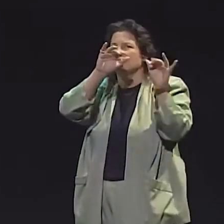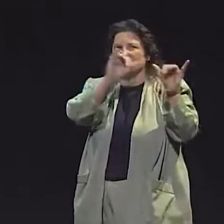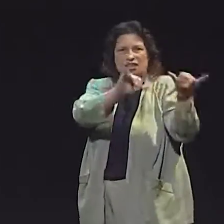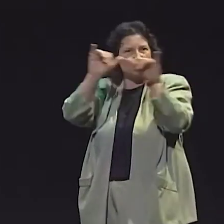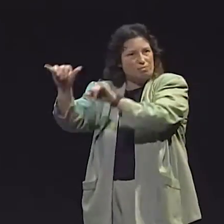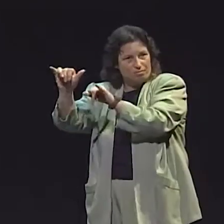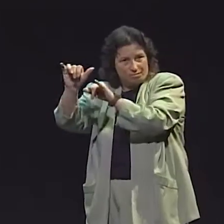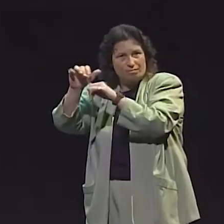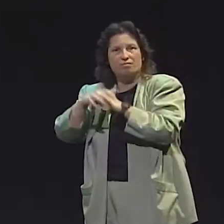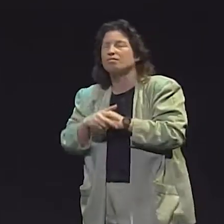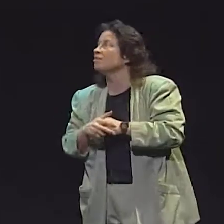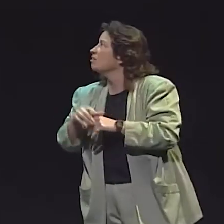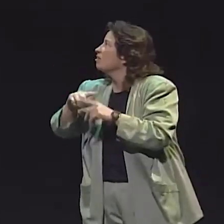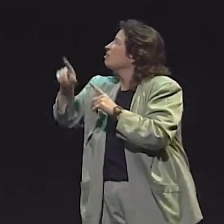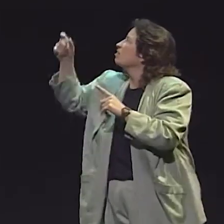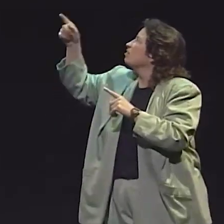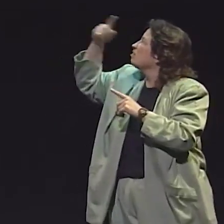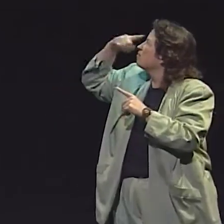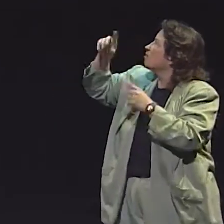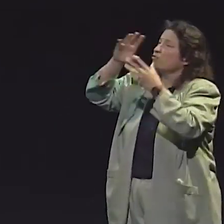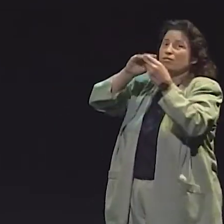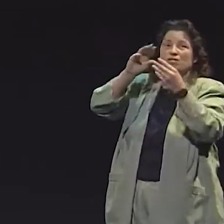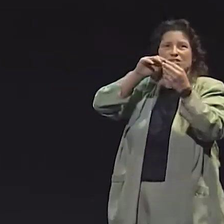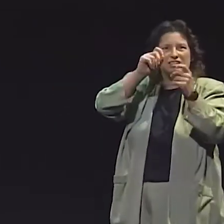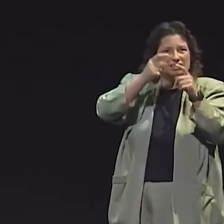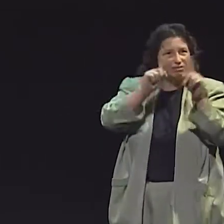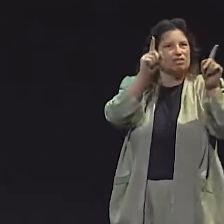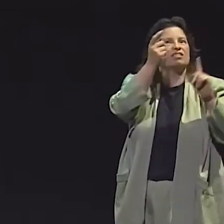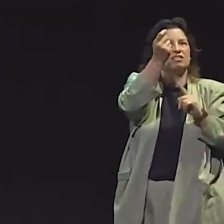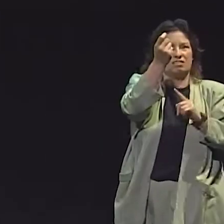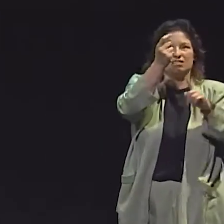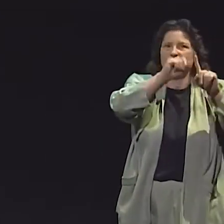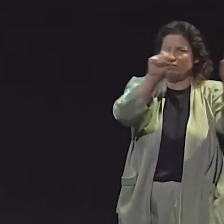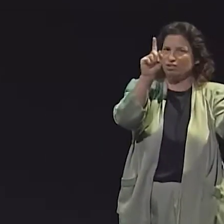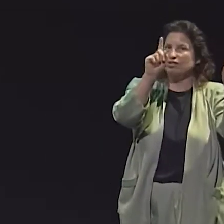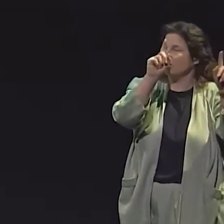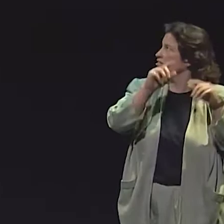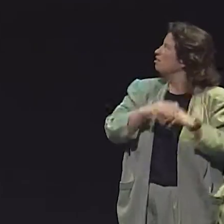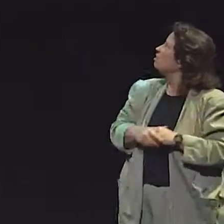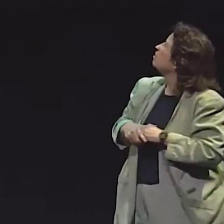THIS MEASURES DIFFERENT STRUCTURES THAT ASL USES.